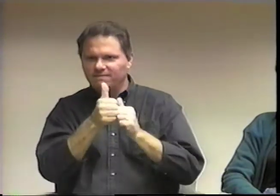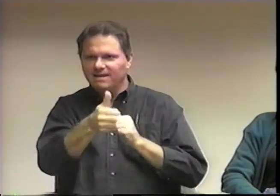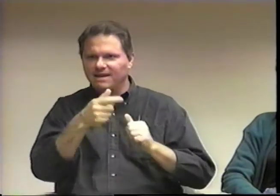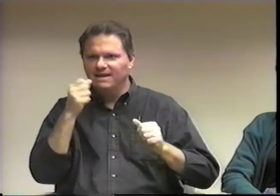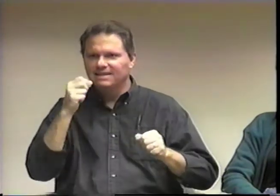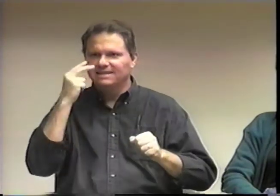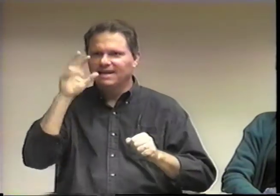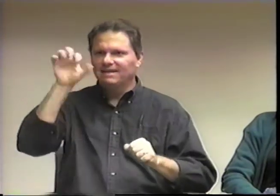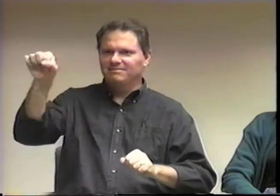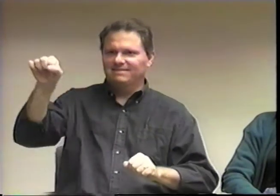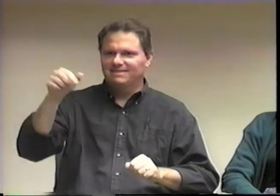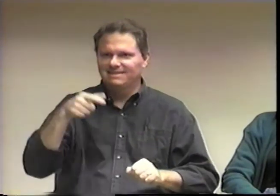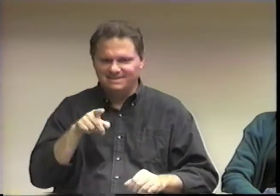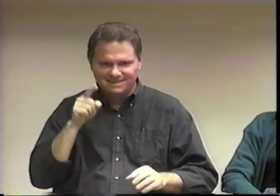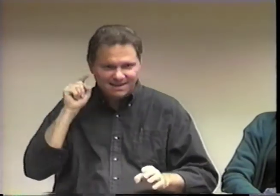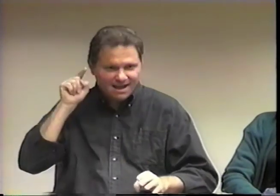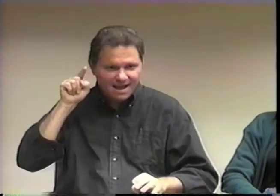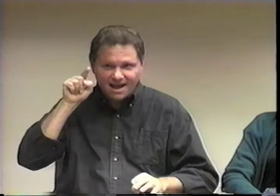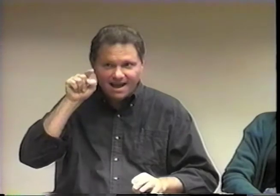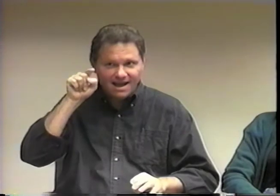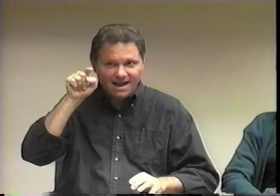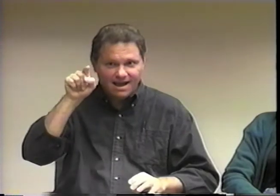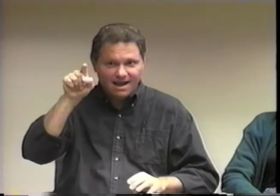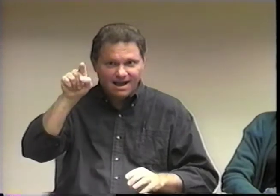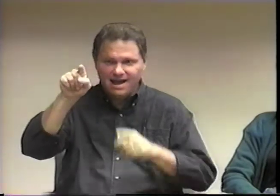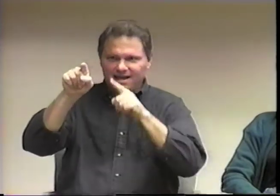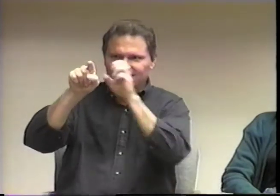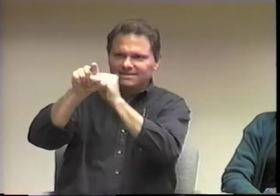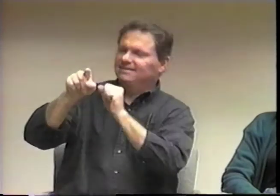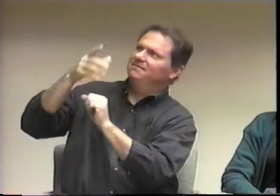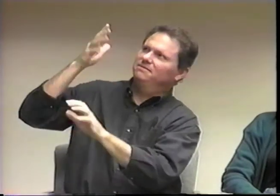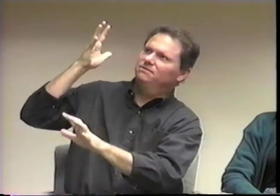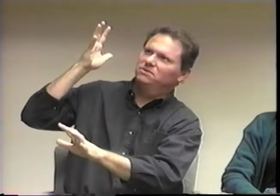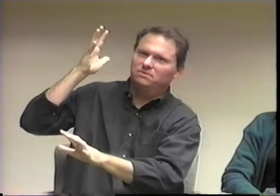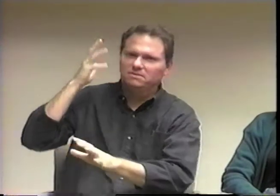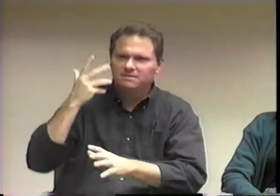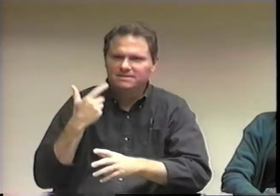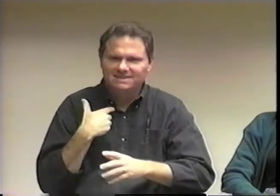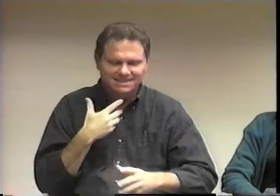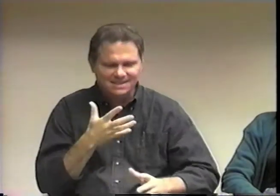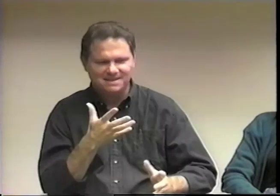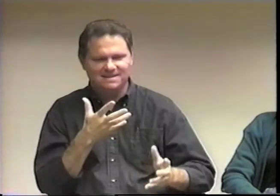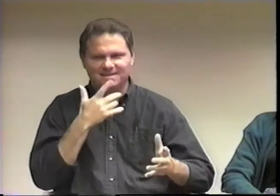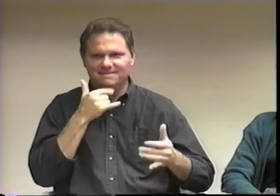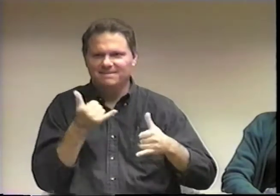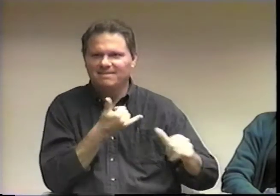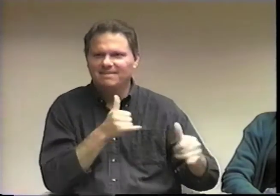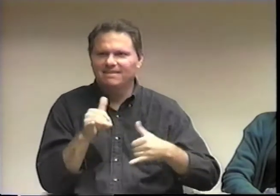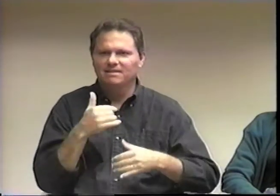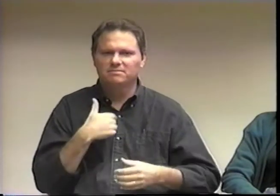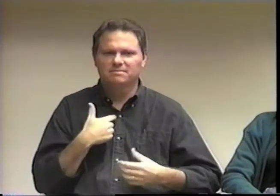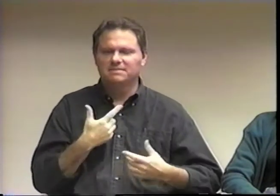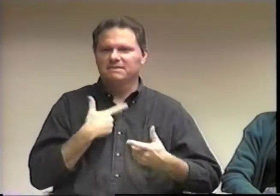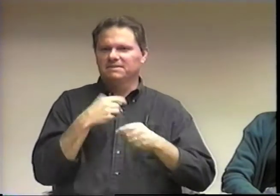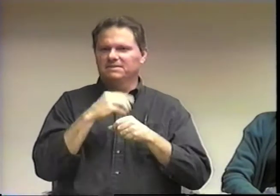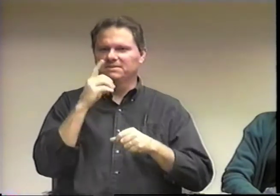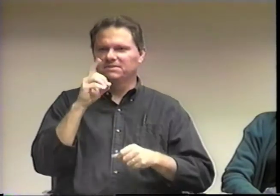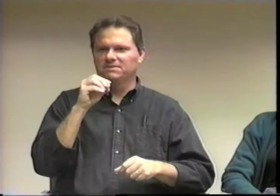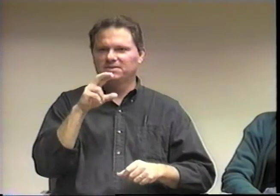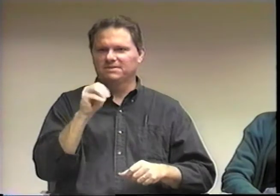But I remember I used to sneak up behind the DeafBlind students while they were watching TV and wiggle my hand in their peripheral vision, slowly moving it forward